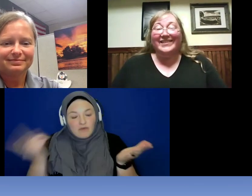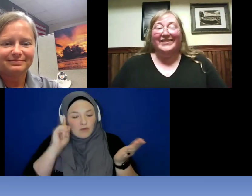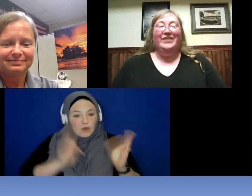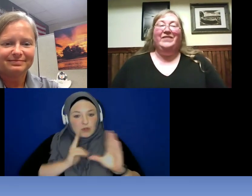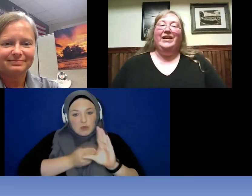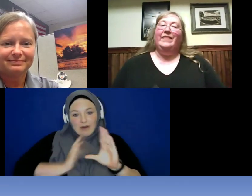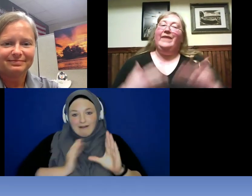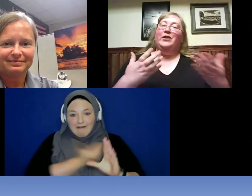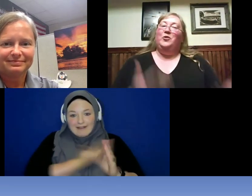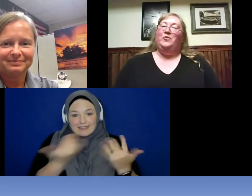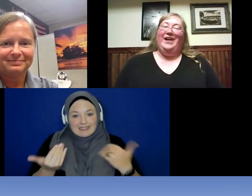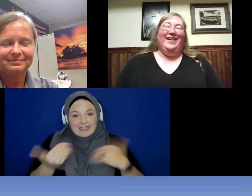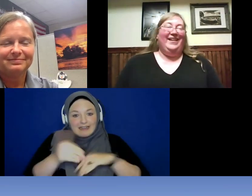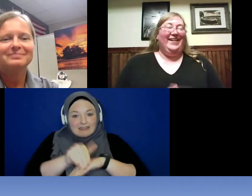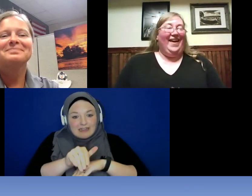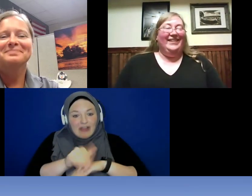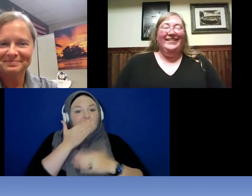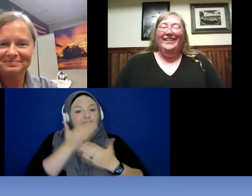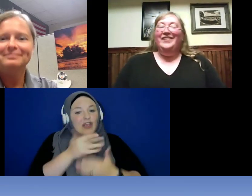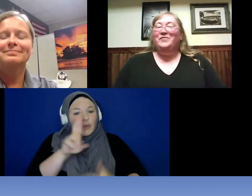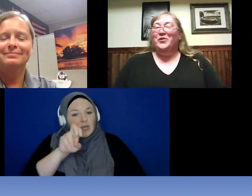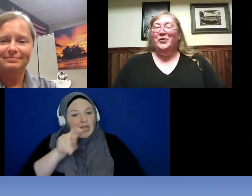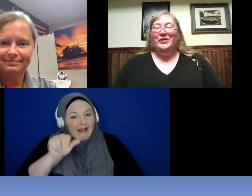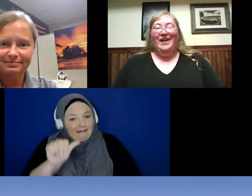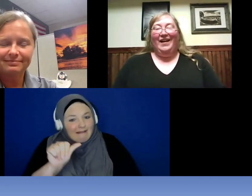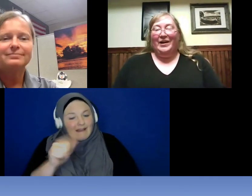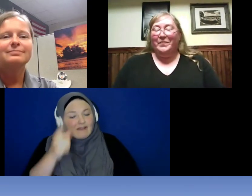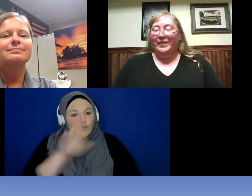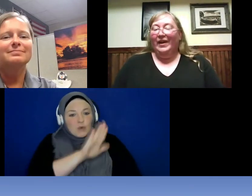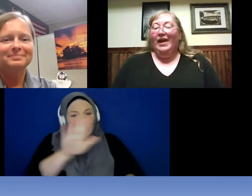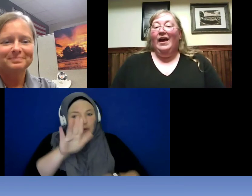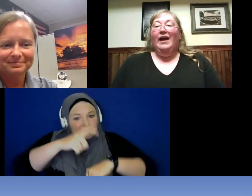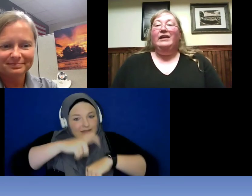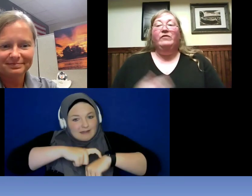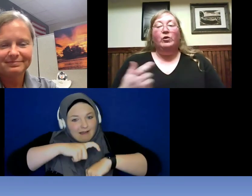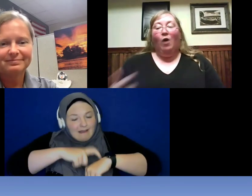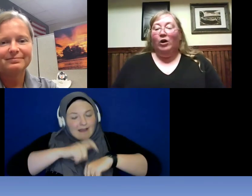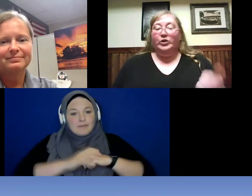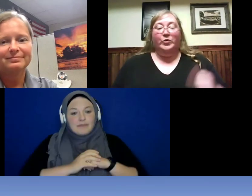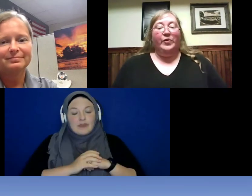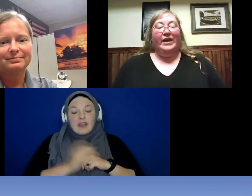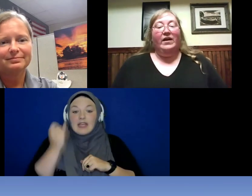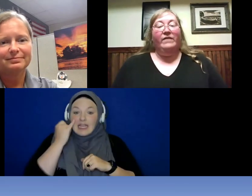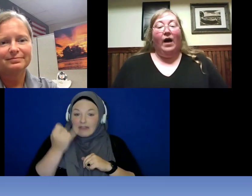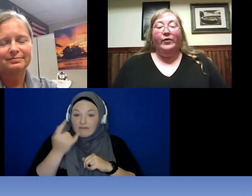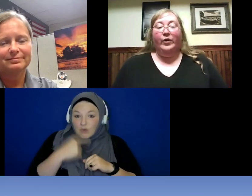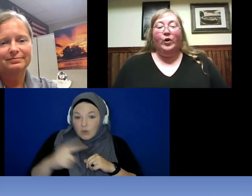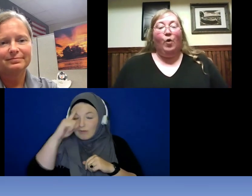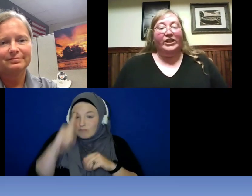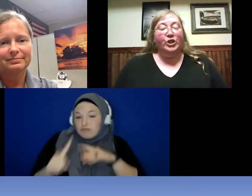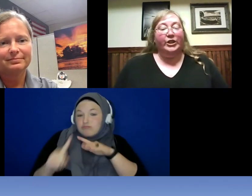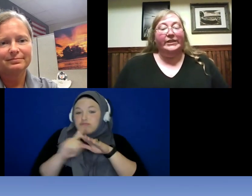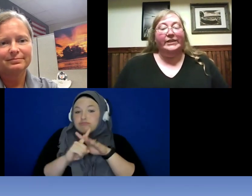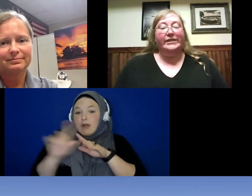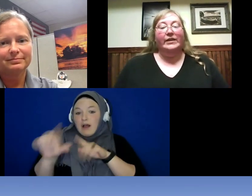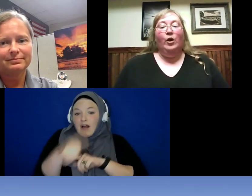evening thank you Reanna again for your time. If you all do think of other questions